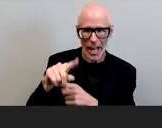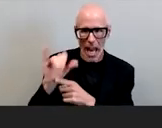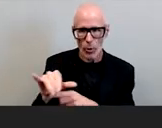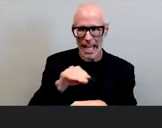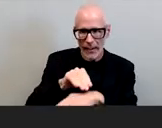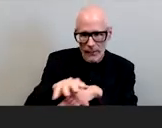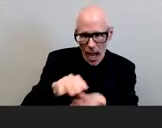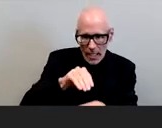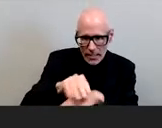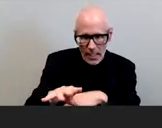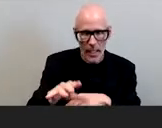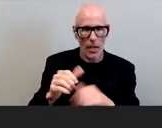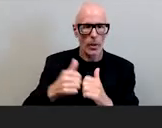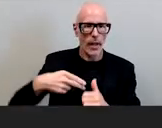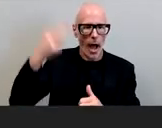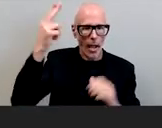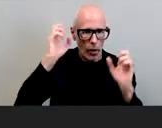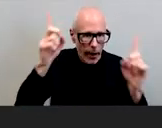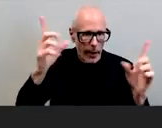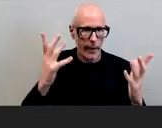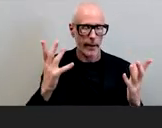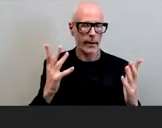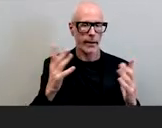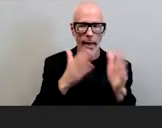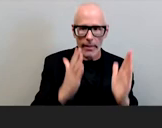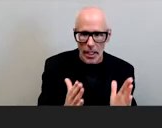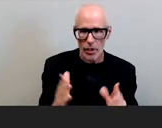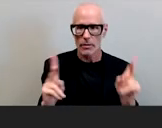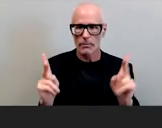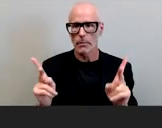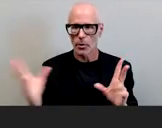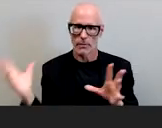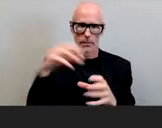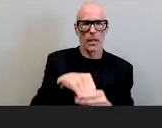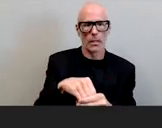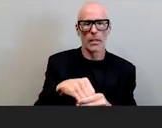with higher ed leaders and you know folks who've jumped on the on the equity bandwagon you may